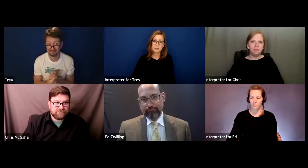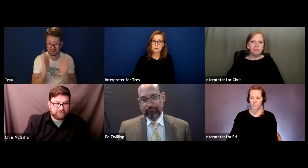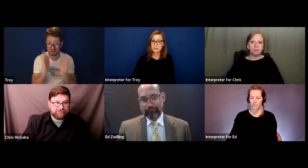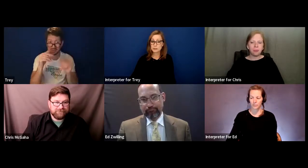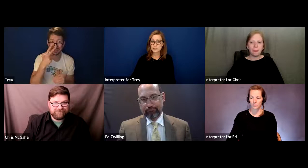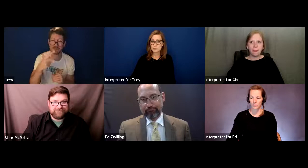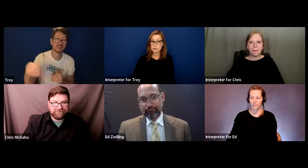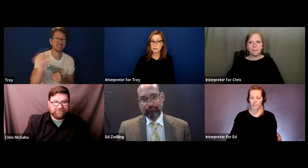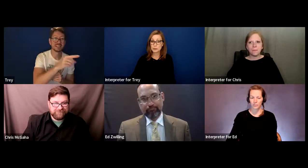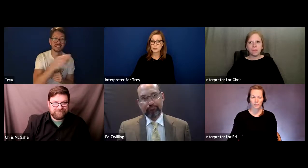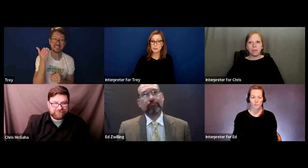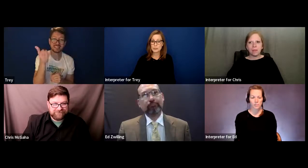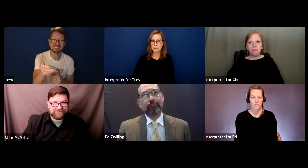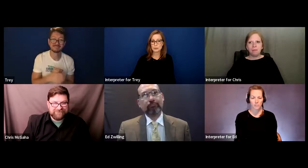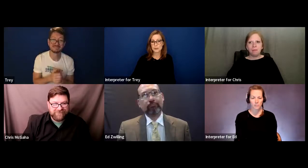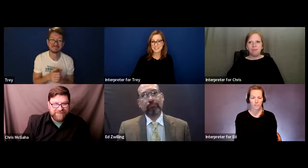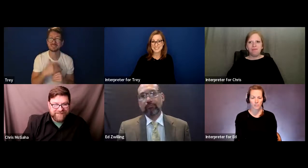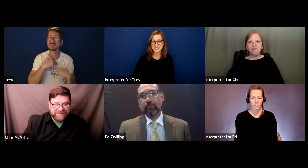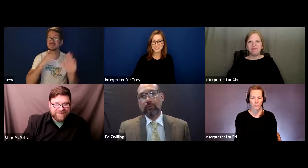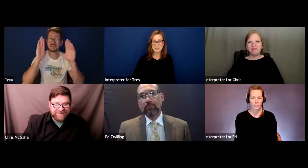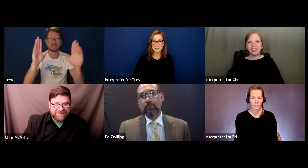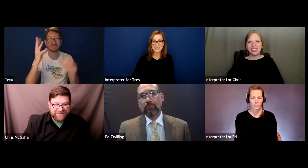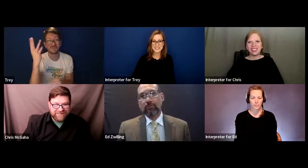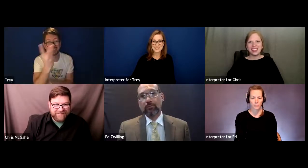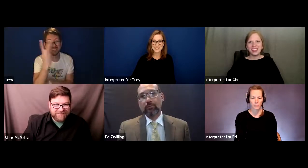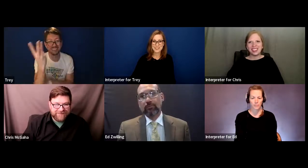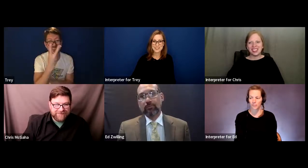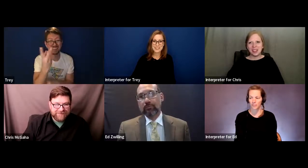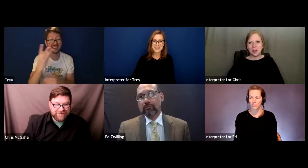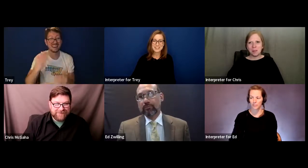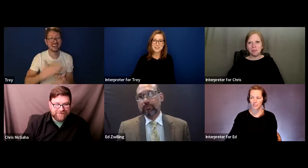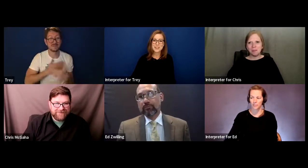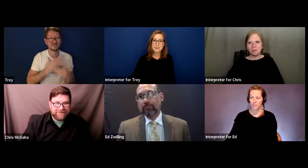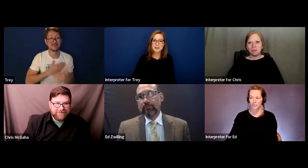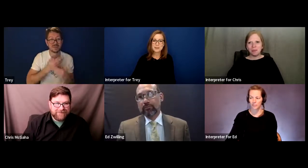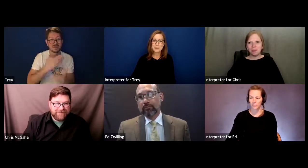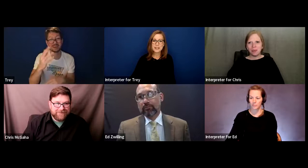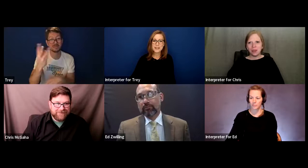And if you're interested, we do hope you'll join us and we look forward to seeing you there there. Thank you everyone.